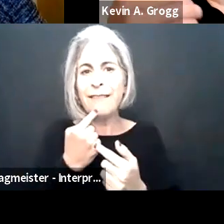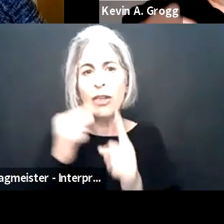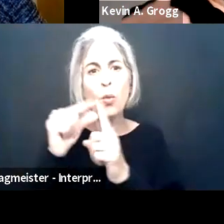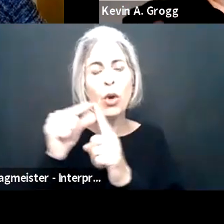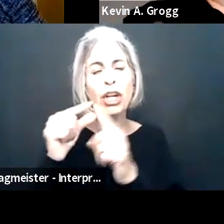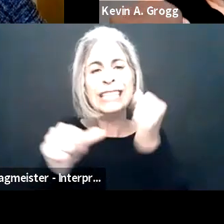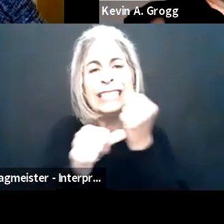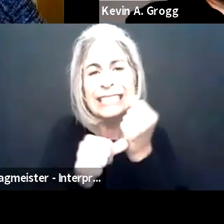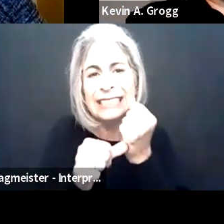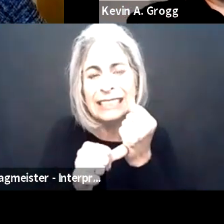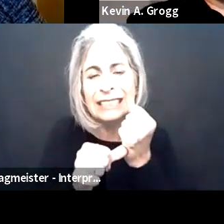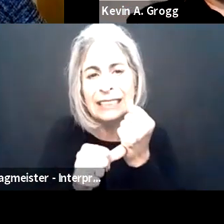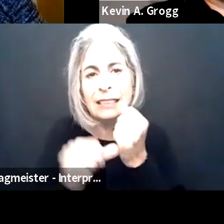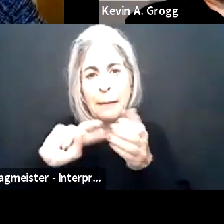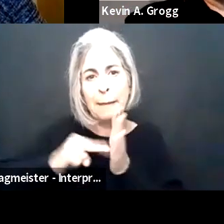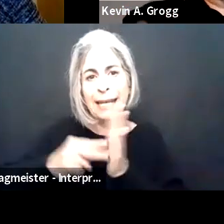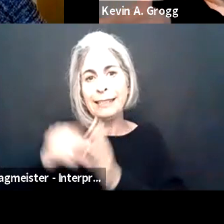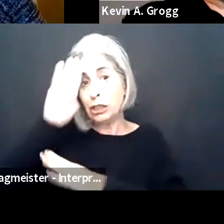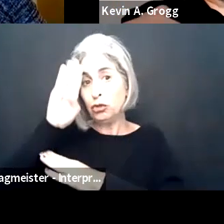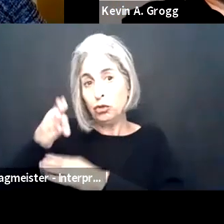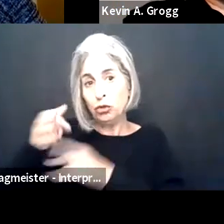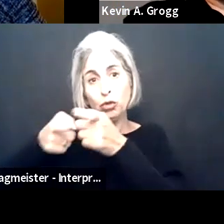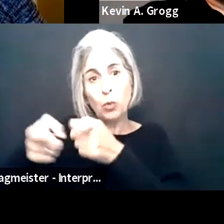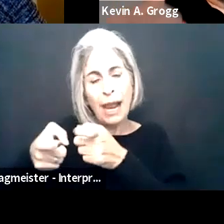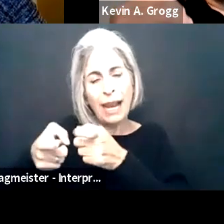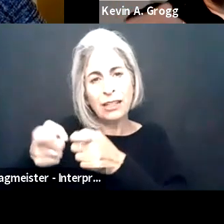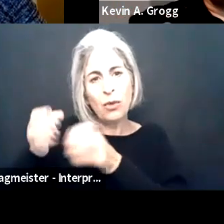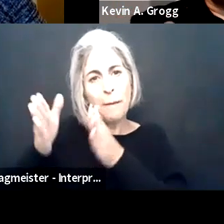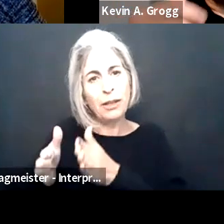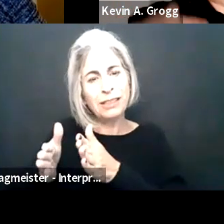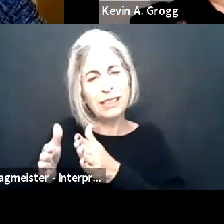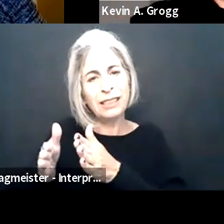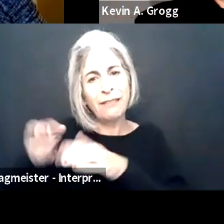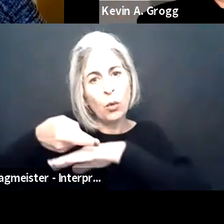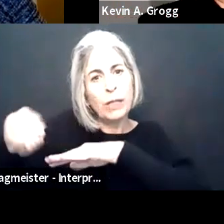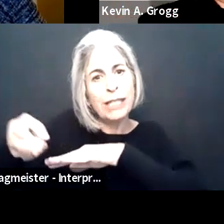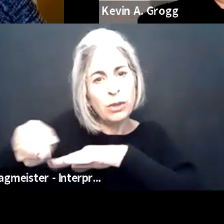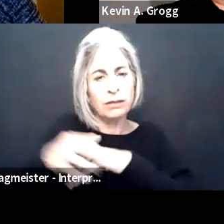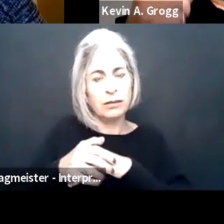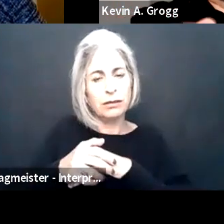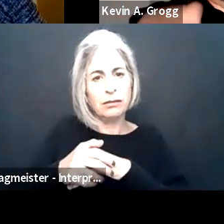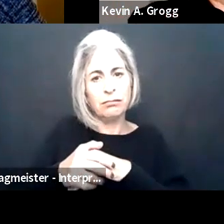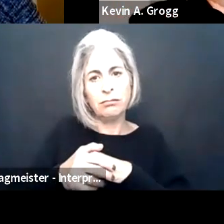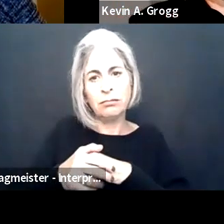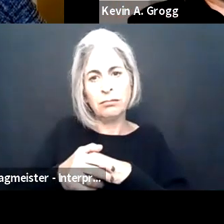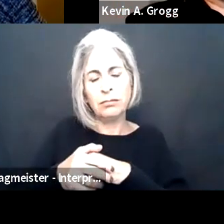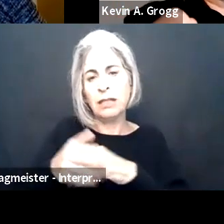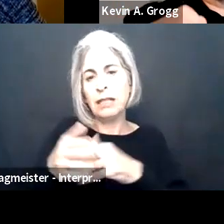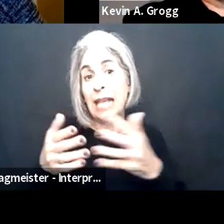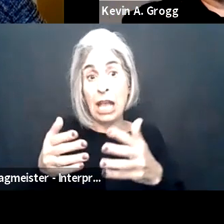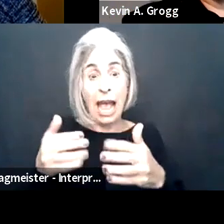anybody comes to me because we have the word "assist" in our name, is being able